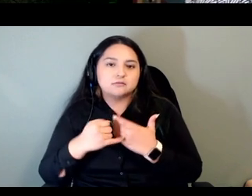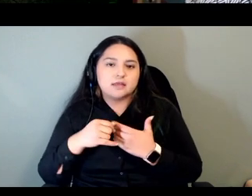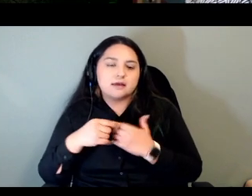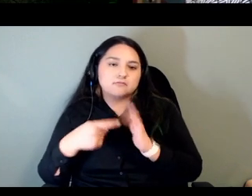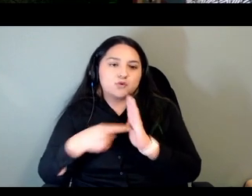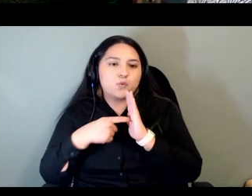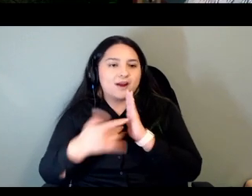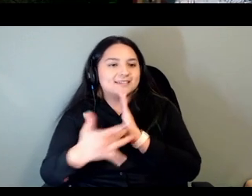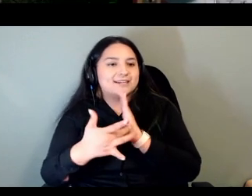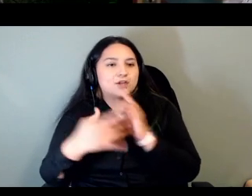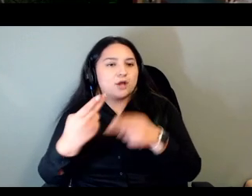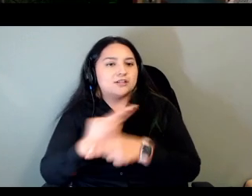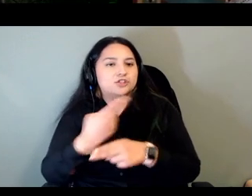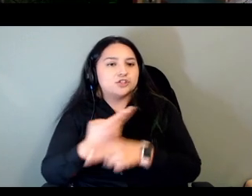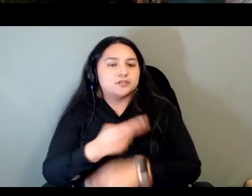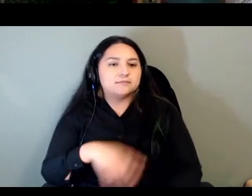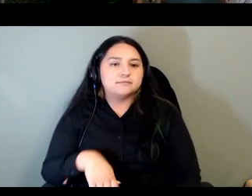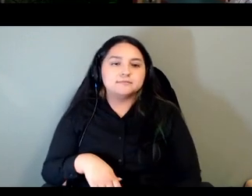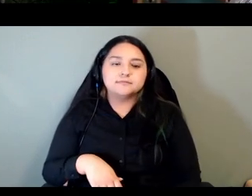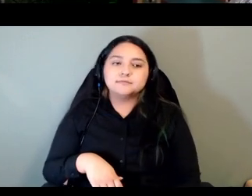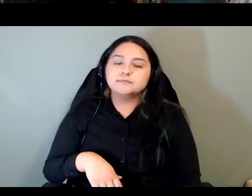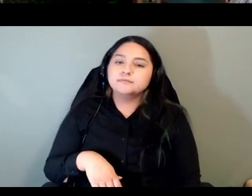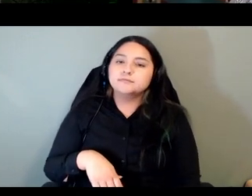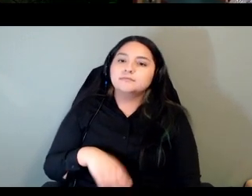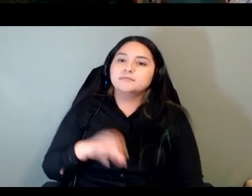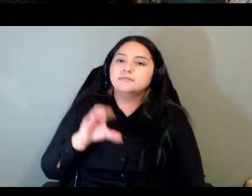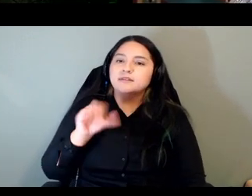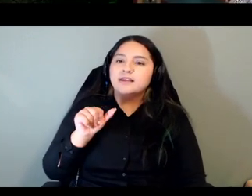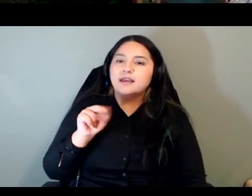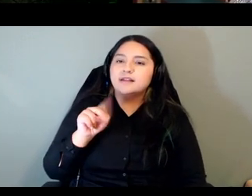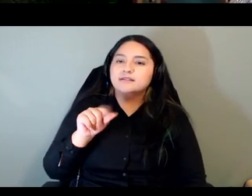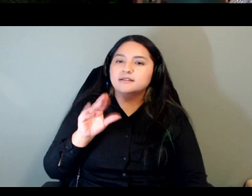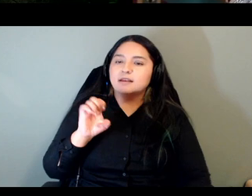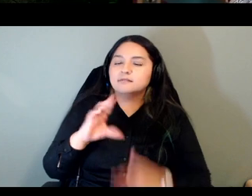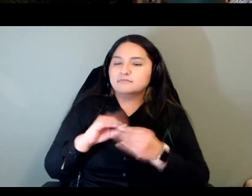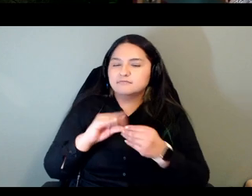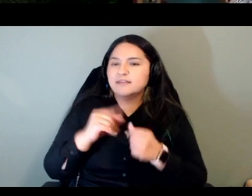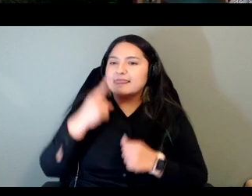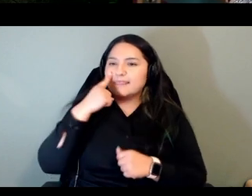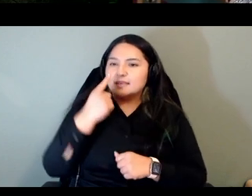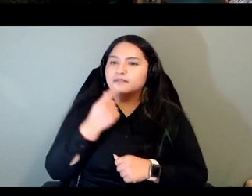i think some of this was uh touched upon in the various presentations today i think about